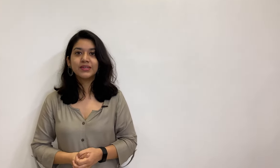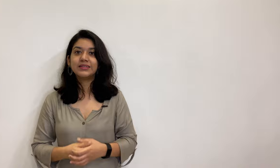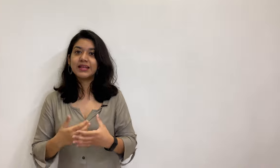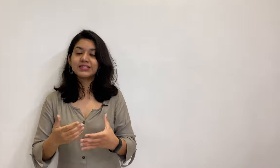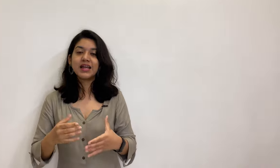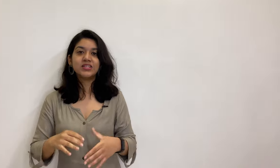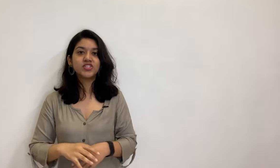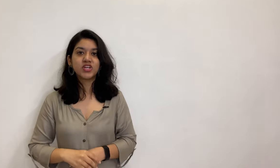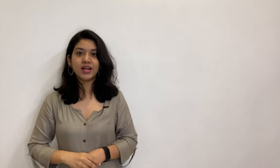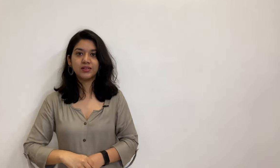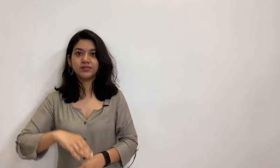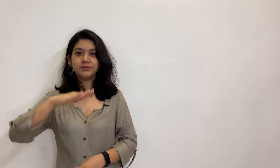Next sign is child.